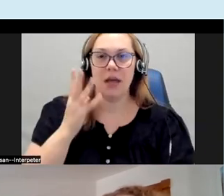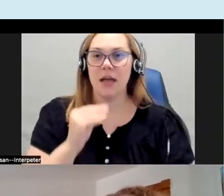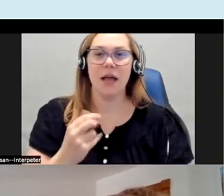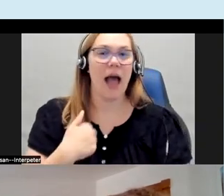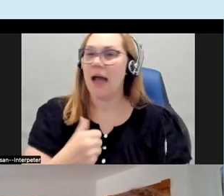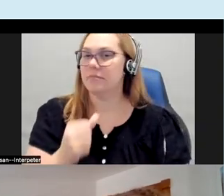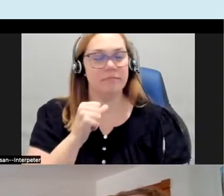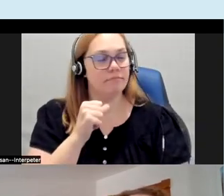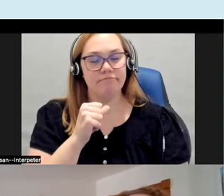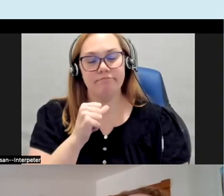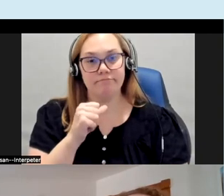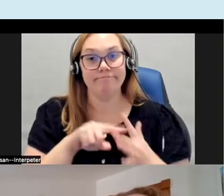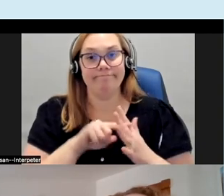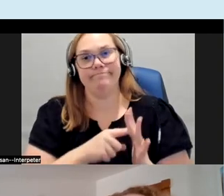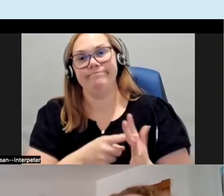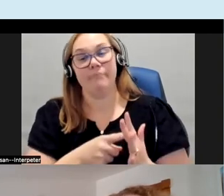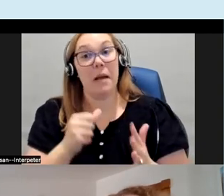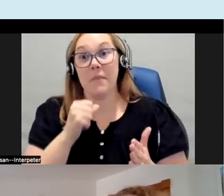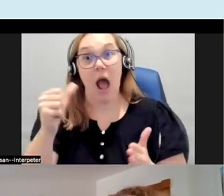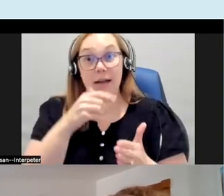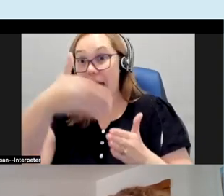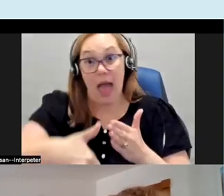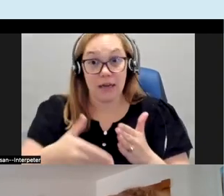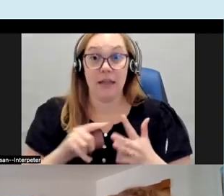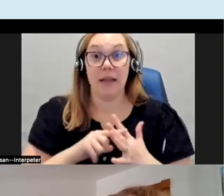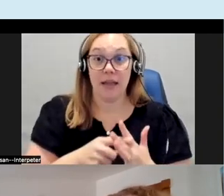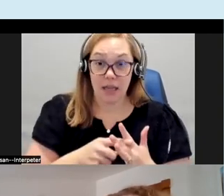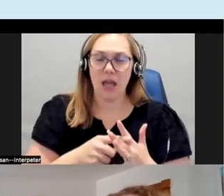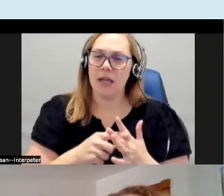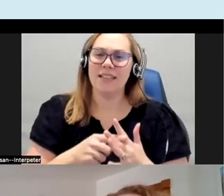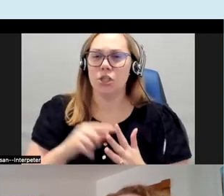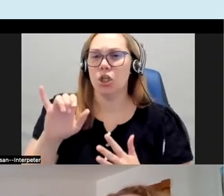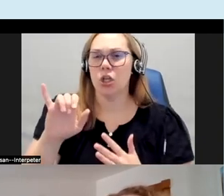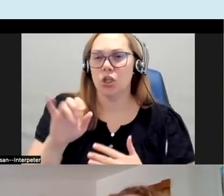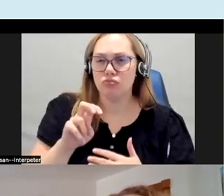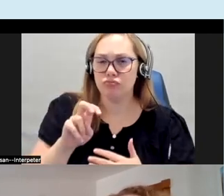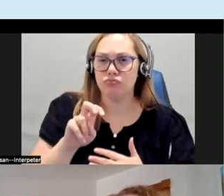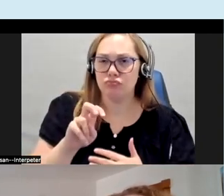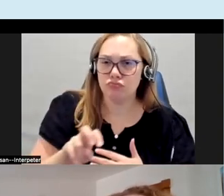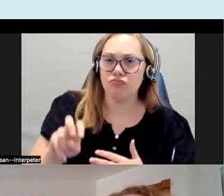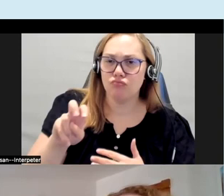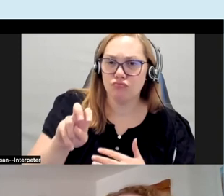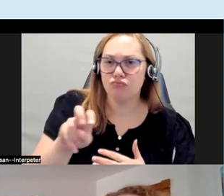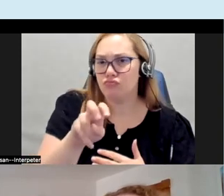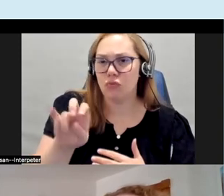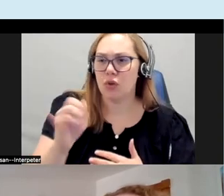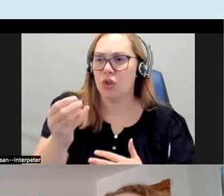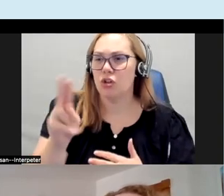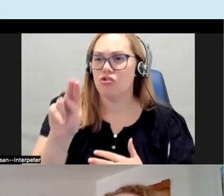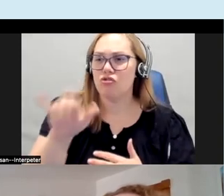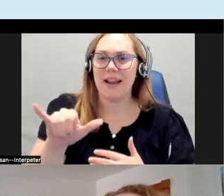just at the beginning and I do look at it as a journey knowing that life is dynamic art is